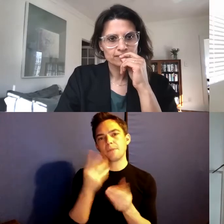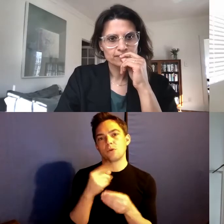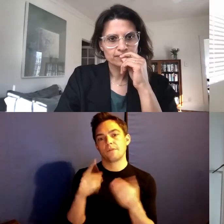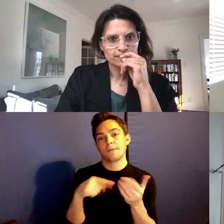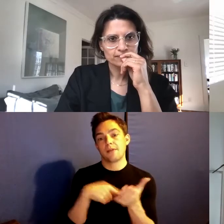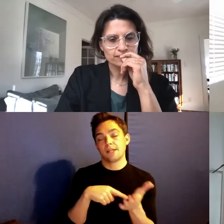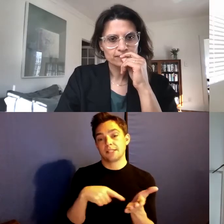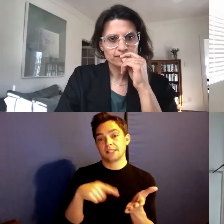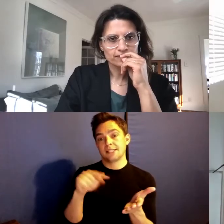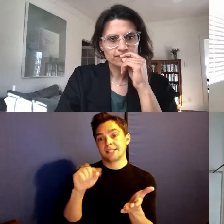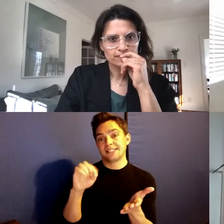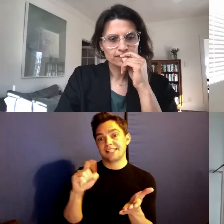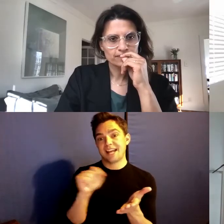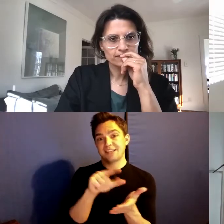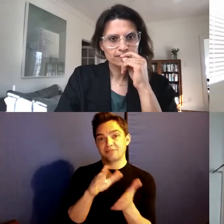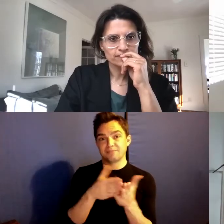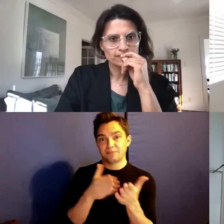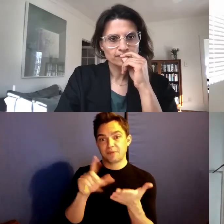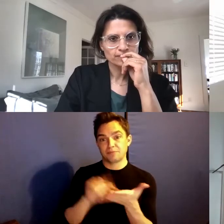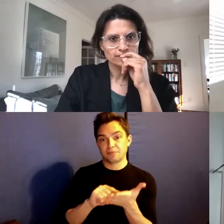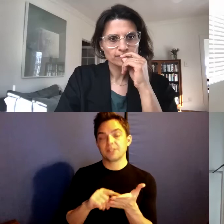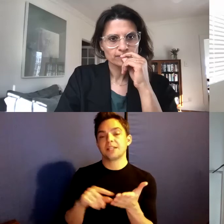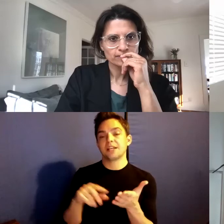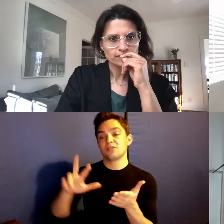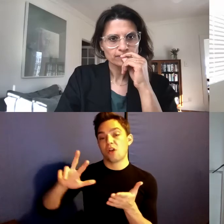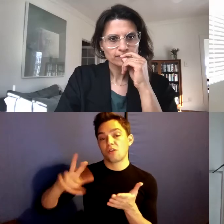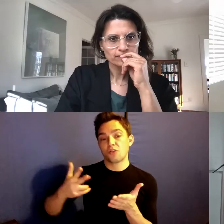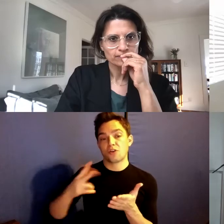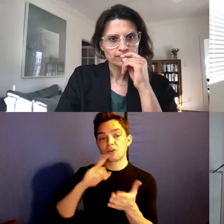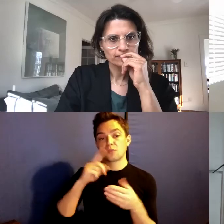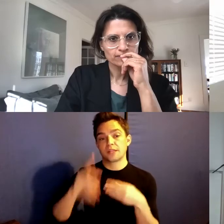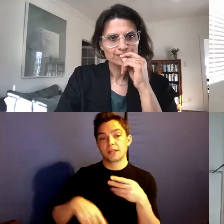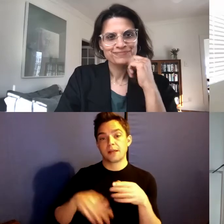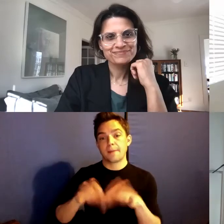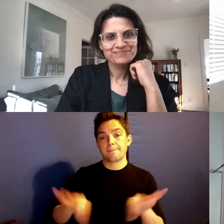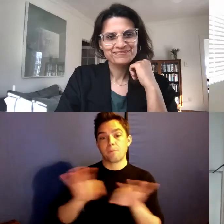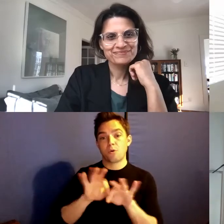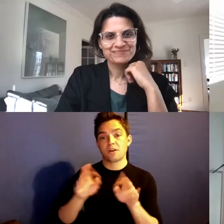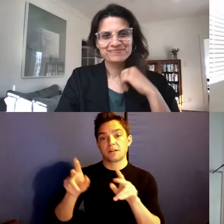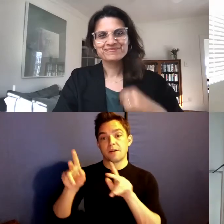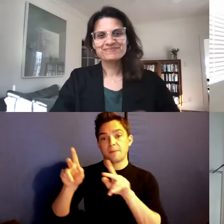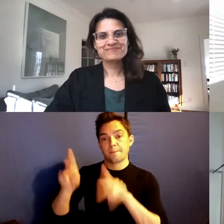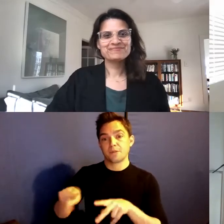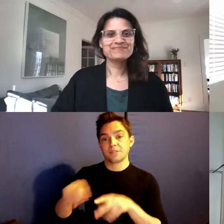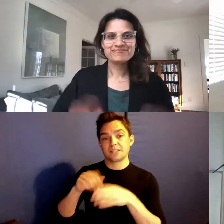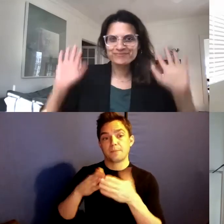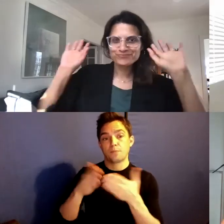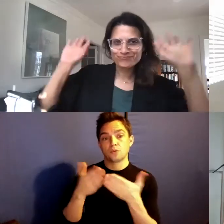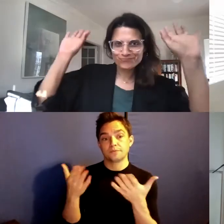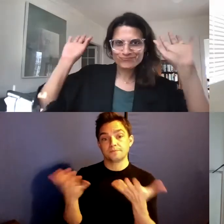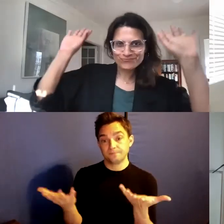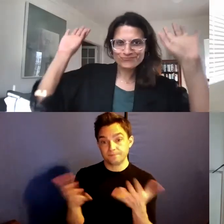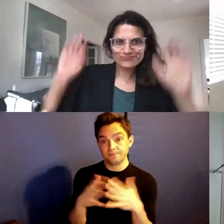text. So interesting is of course the third really important figure in the book. It is Nathan.